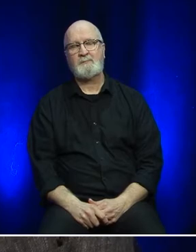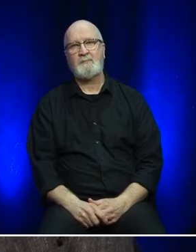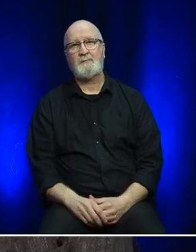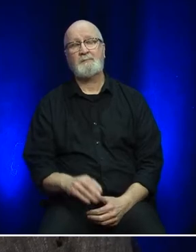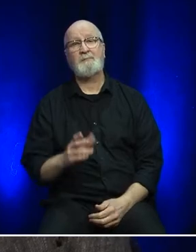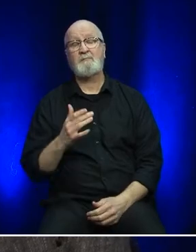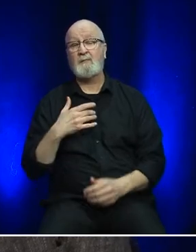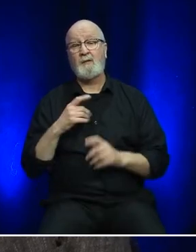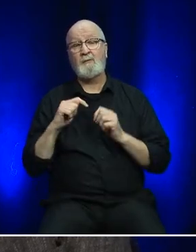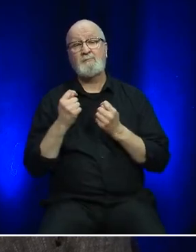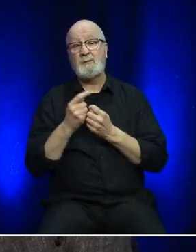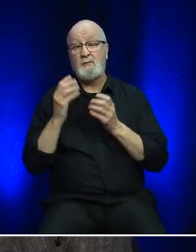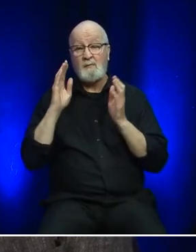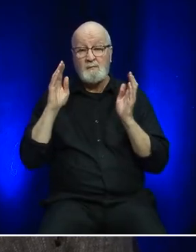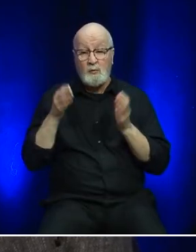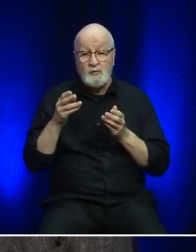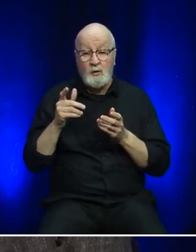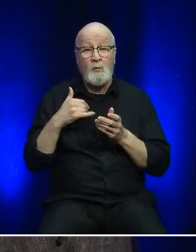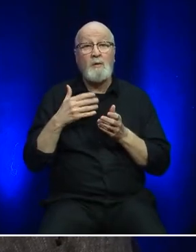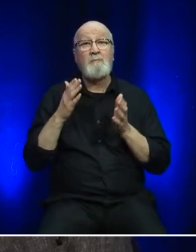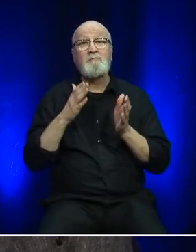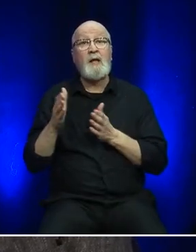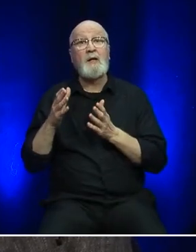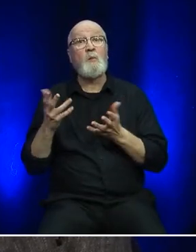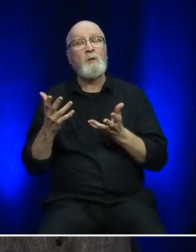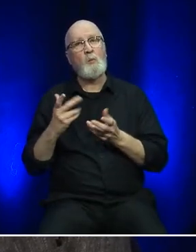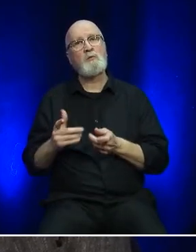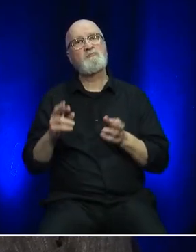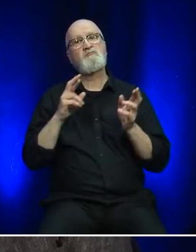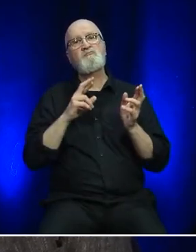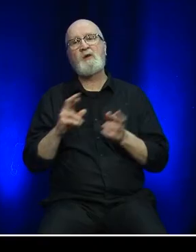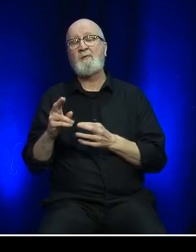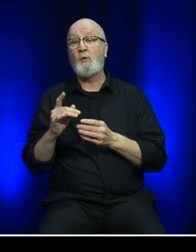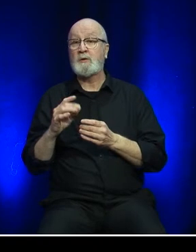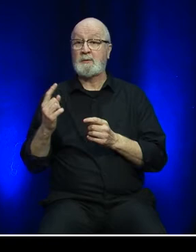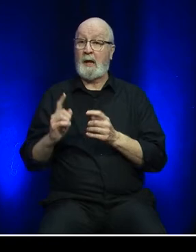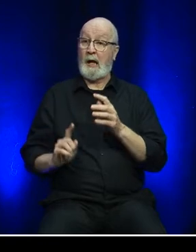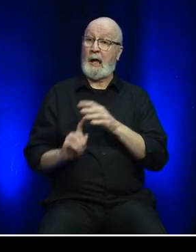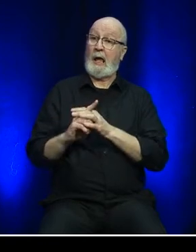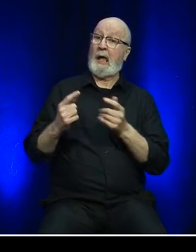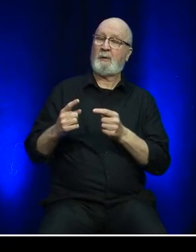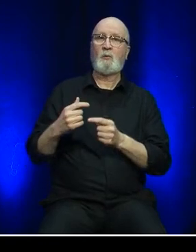Our team focuses on planning so that we are for the unexpected. Last fall,